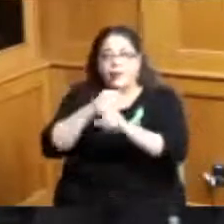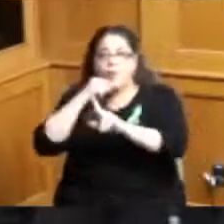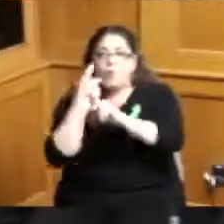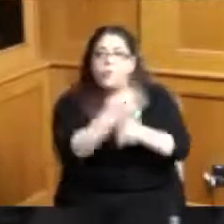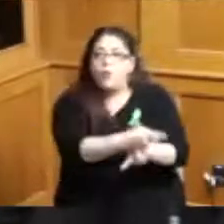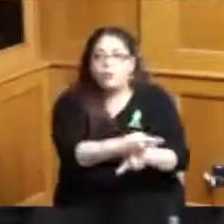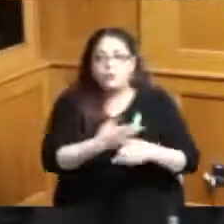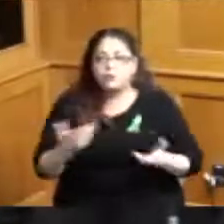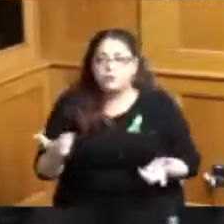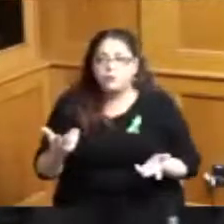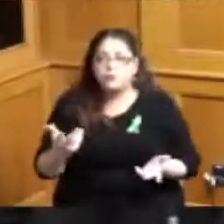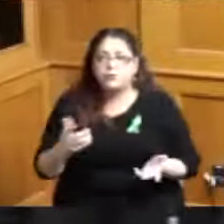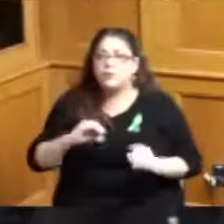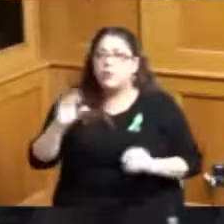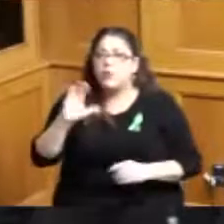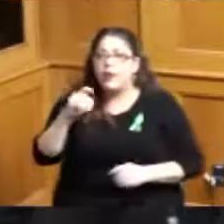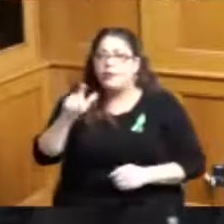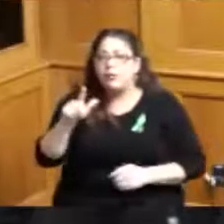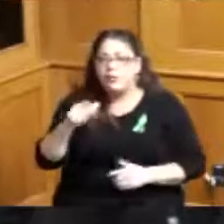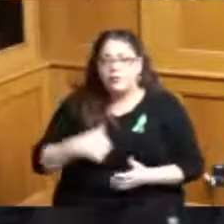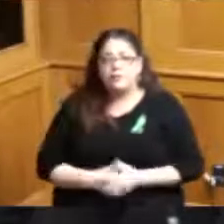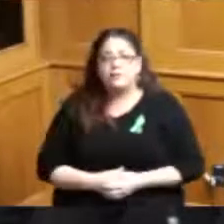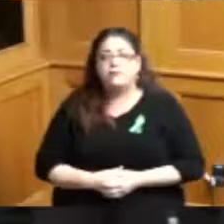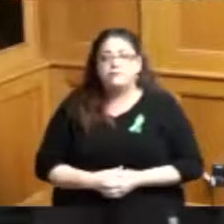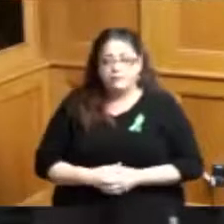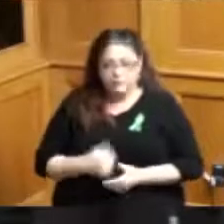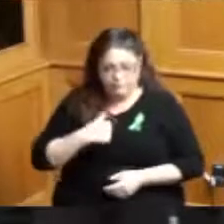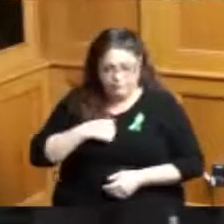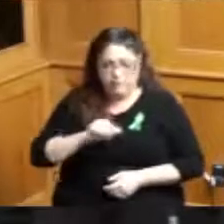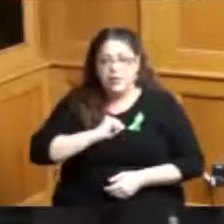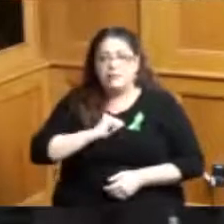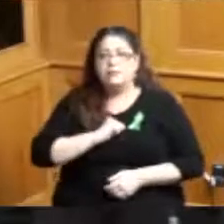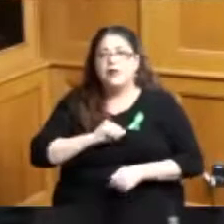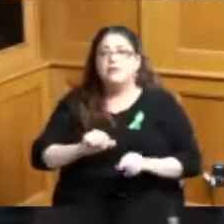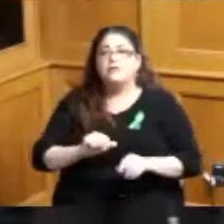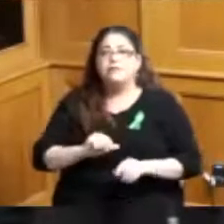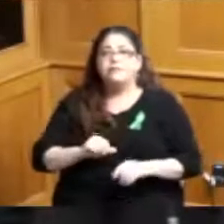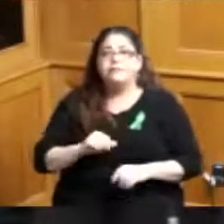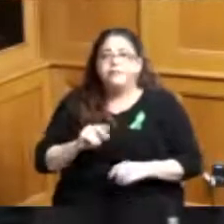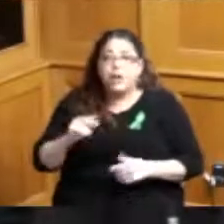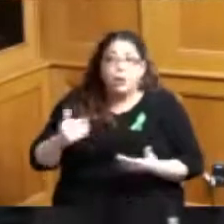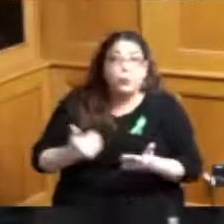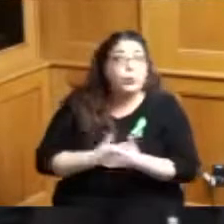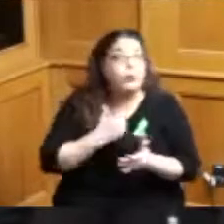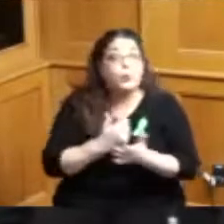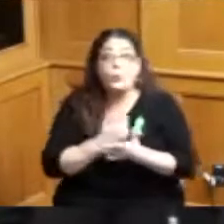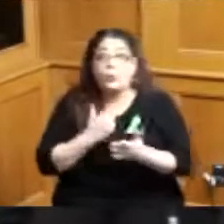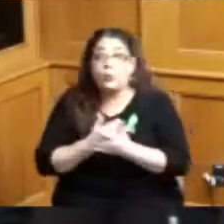I started my officer neural vision journey as a novice but I believe that I could be successful in